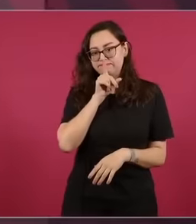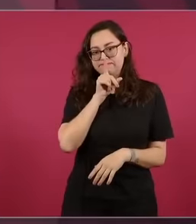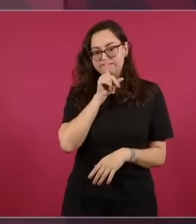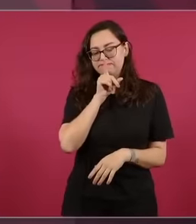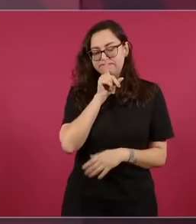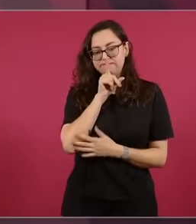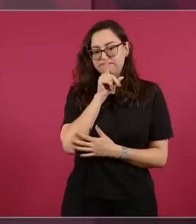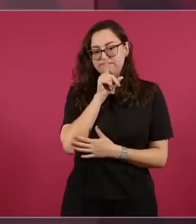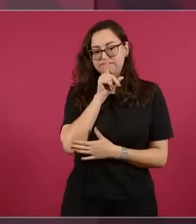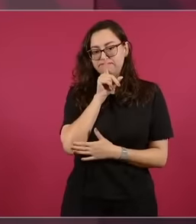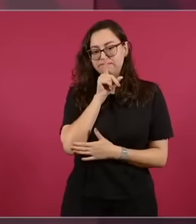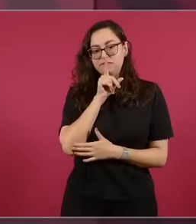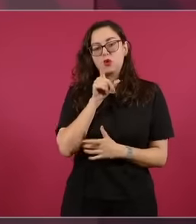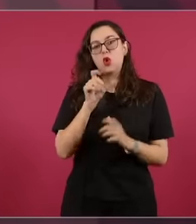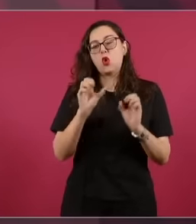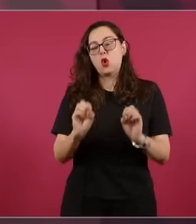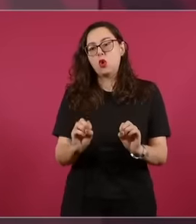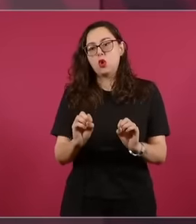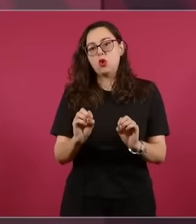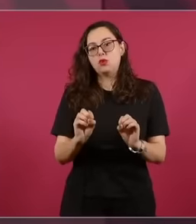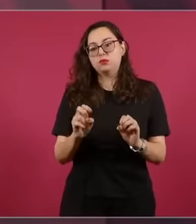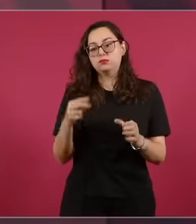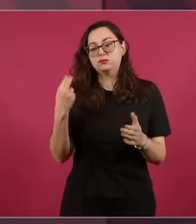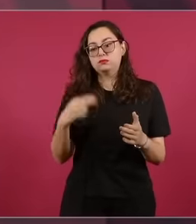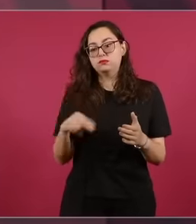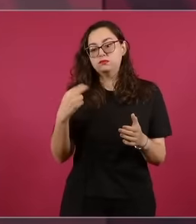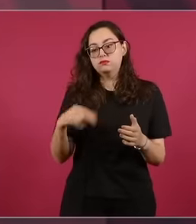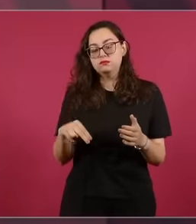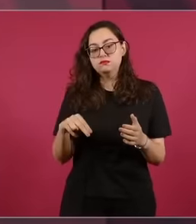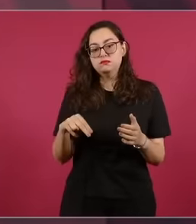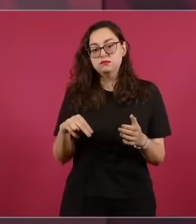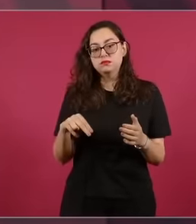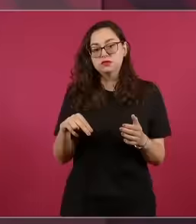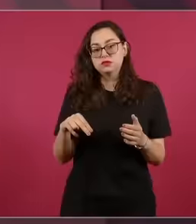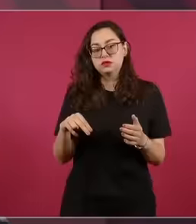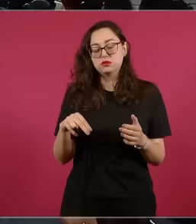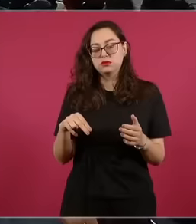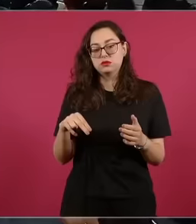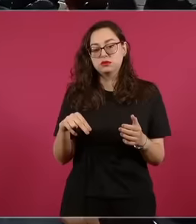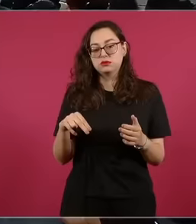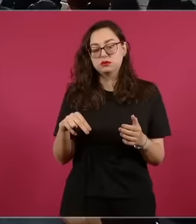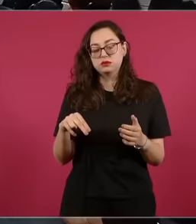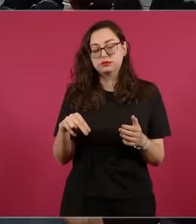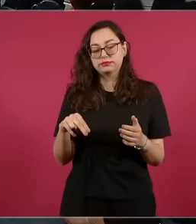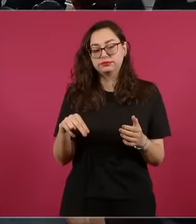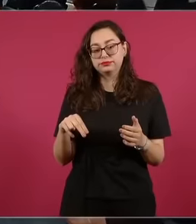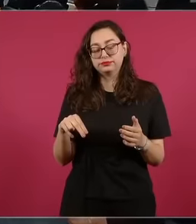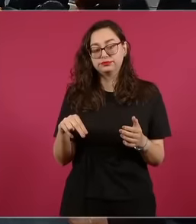pseudonyms eh